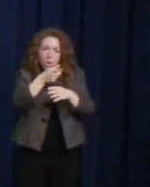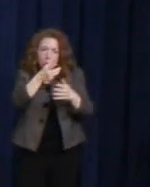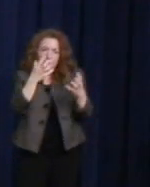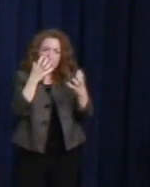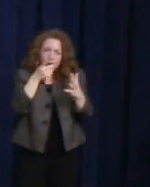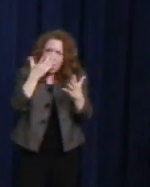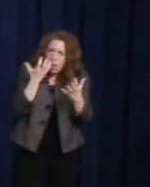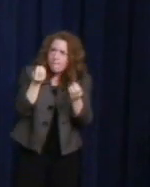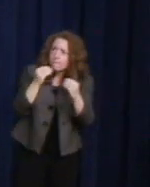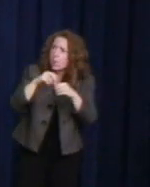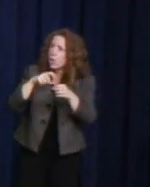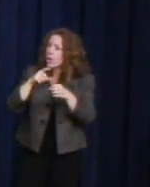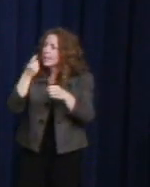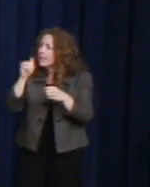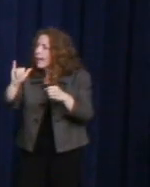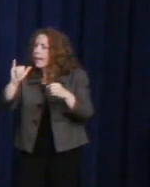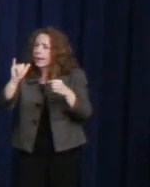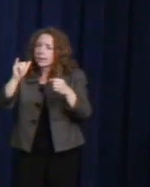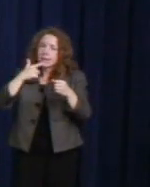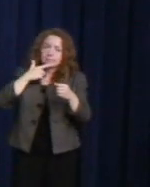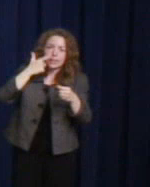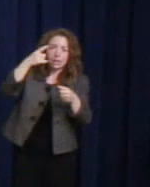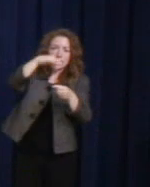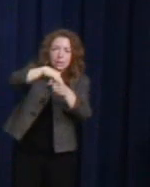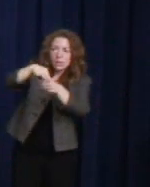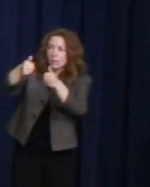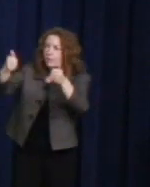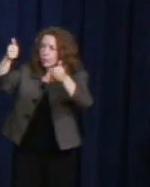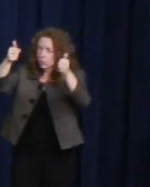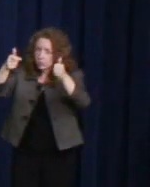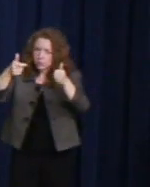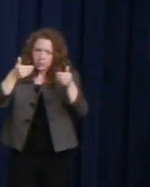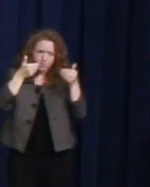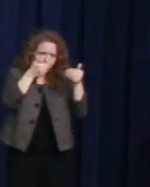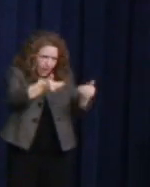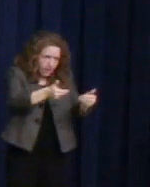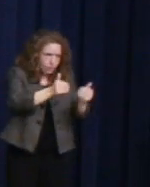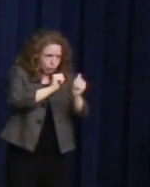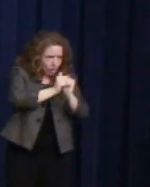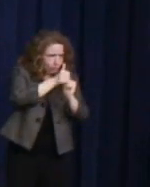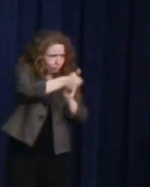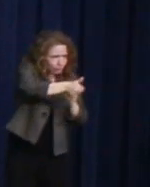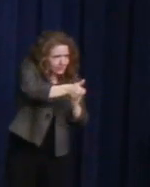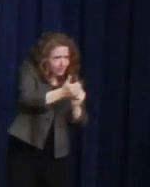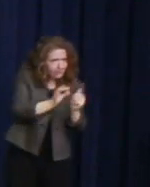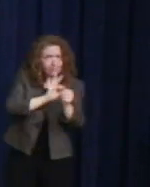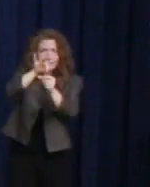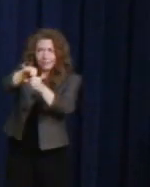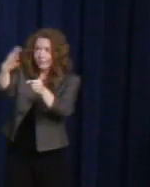officials, then run for office and you will live in such a world."